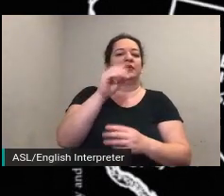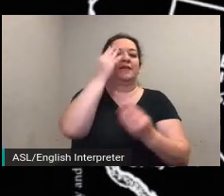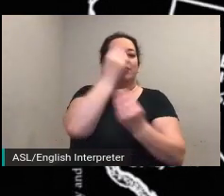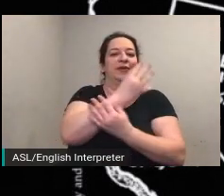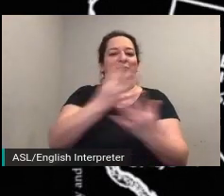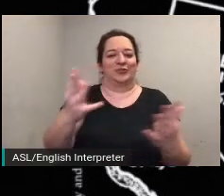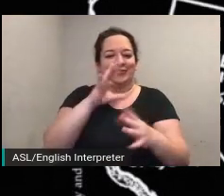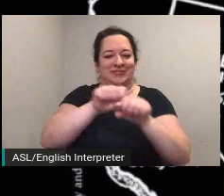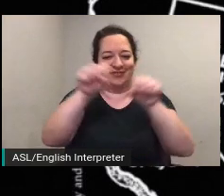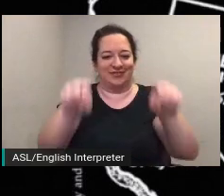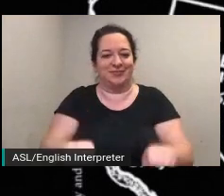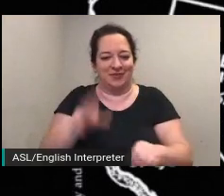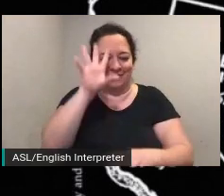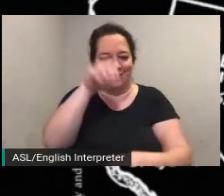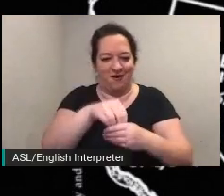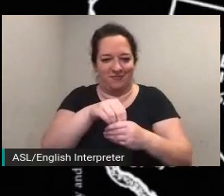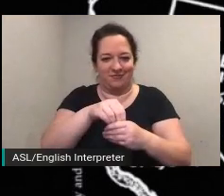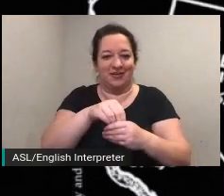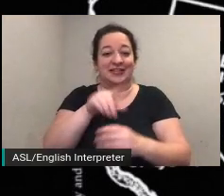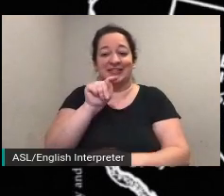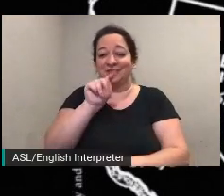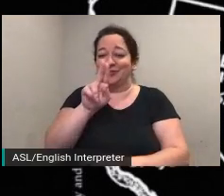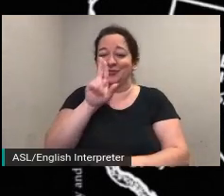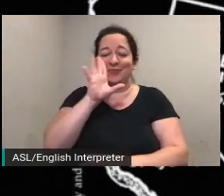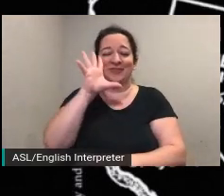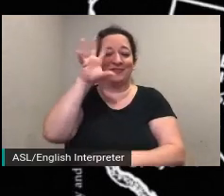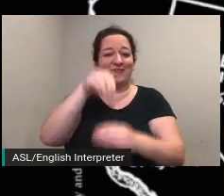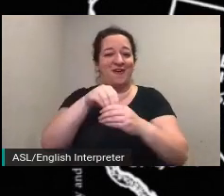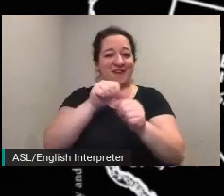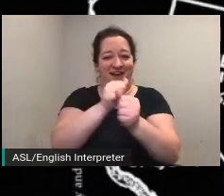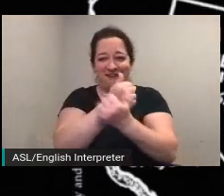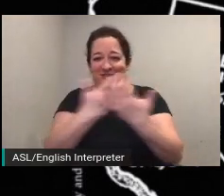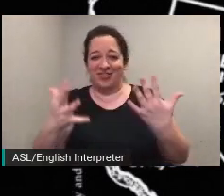all aspects of this project from research to the design of this amazing